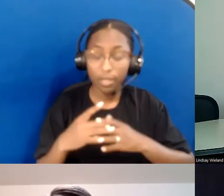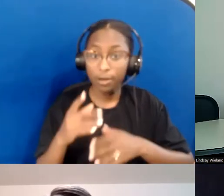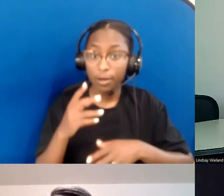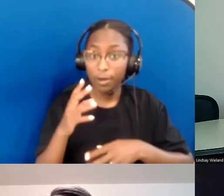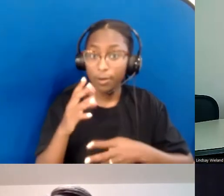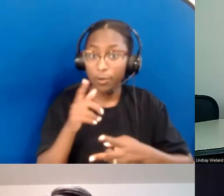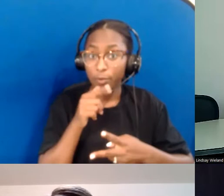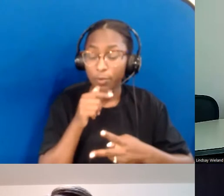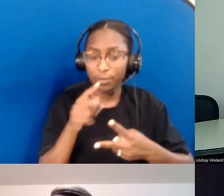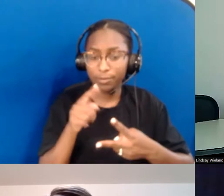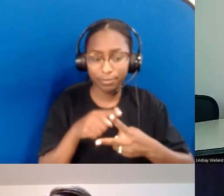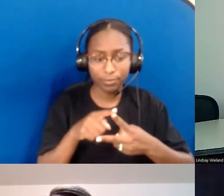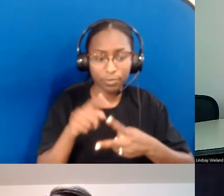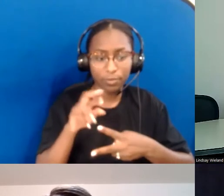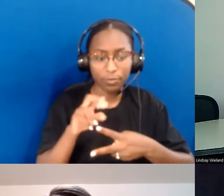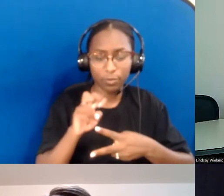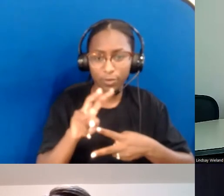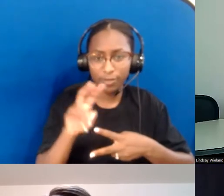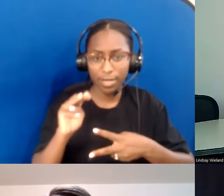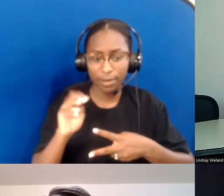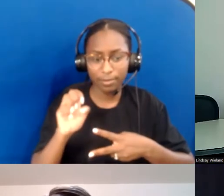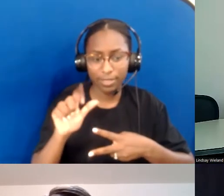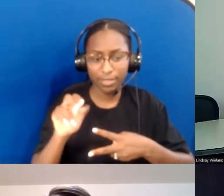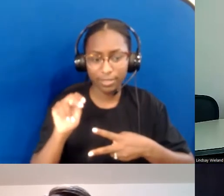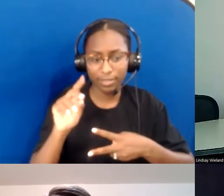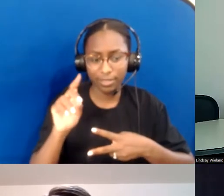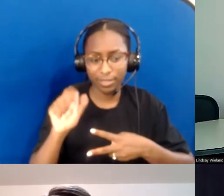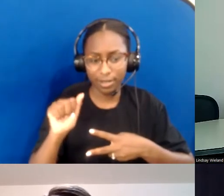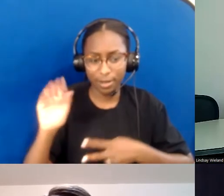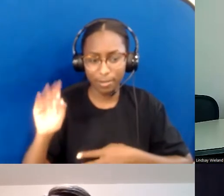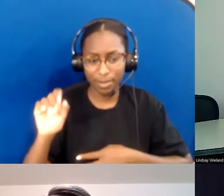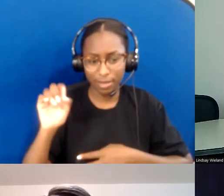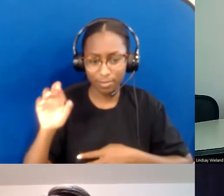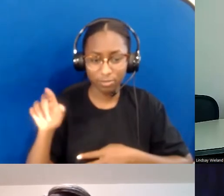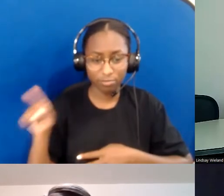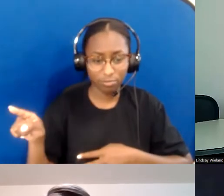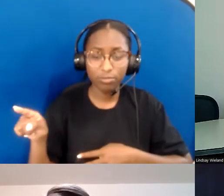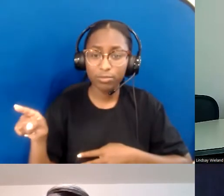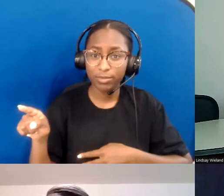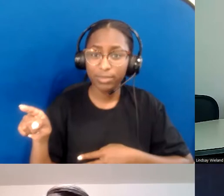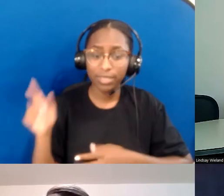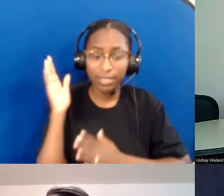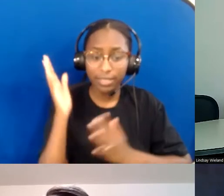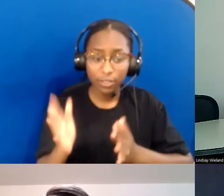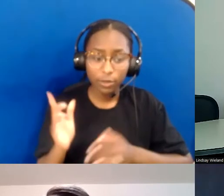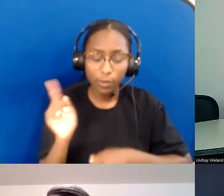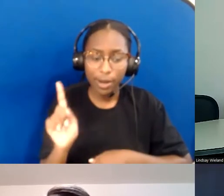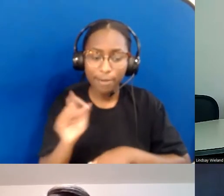Rev. Melinda Baber has served as an ordained elder in the Mountain Sky Conference since 2001 and is currently